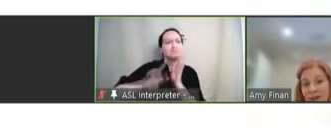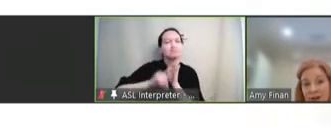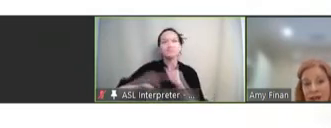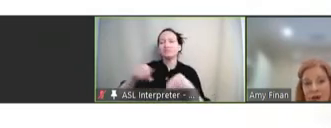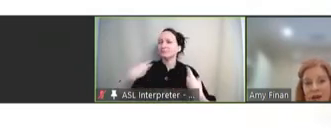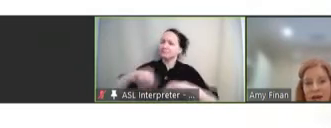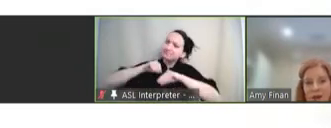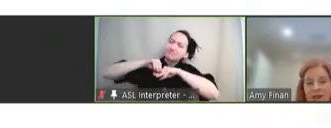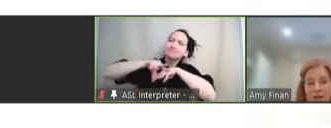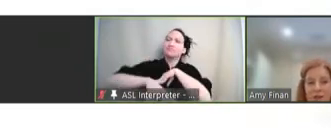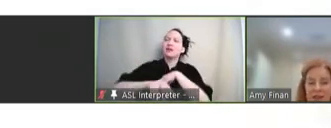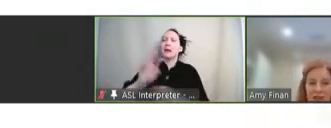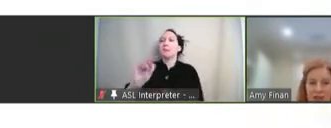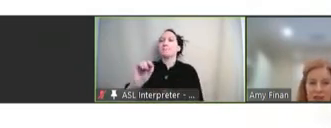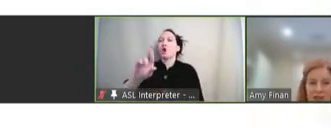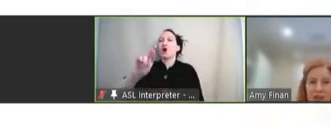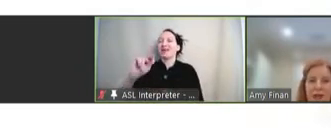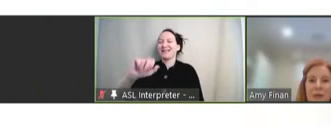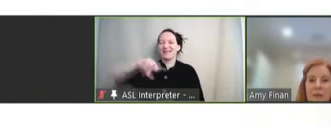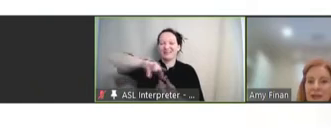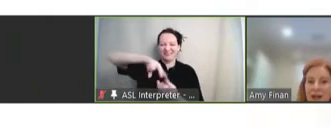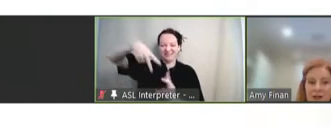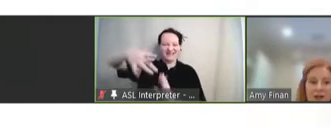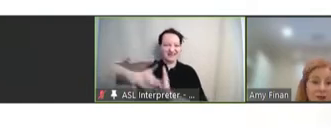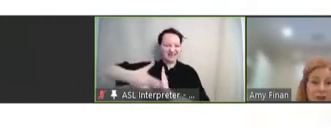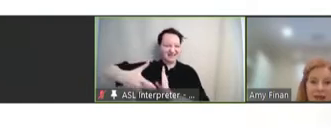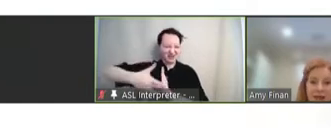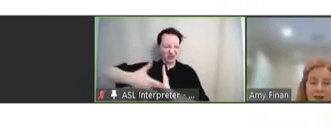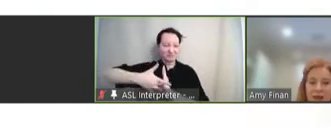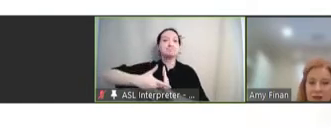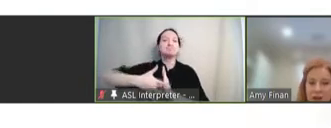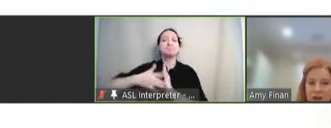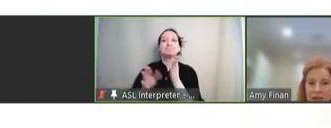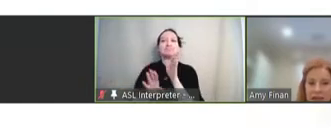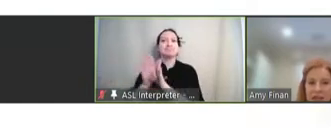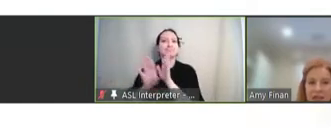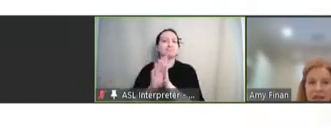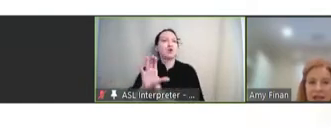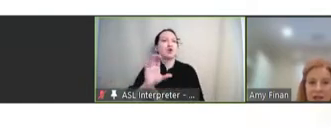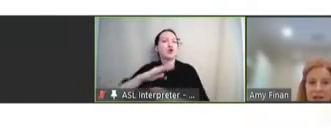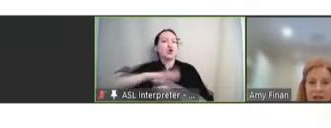to the mRNA platform technology being leveraged for the development of the COVID-19 vaccines.